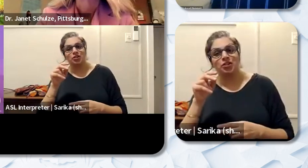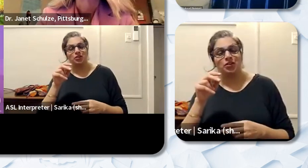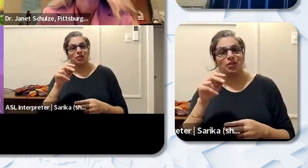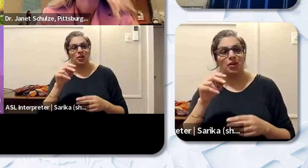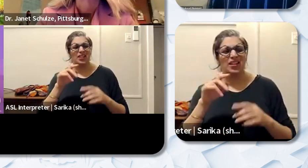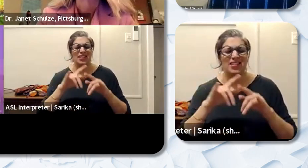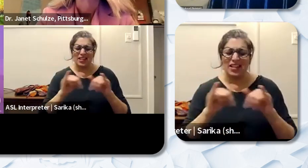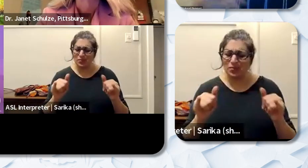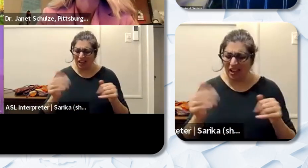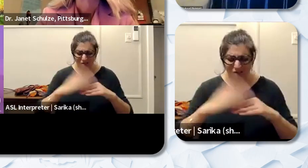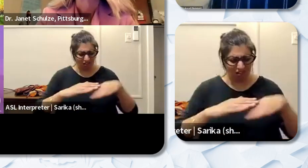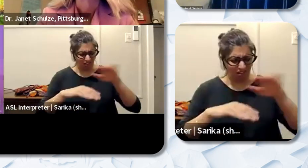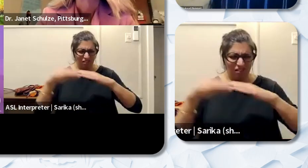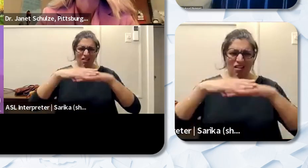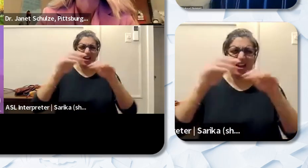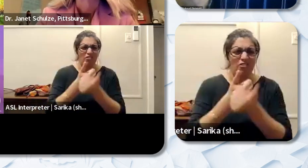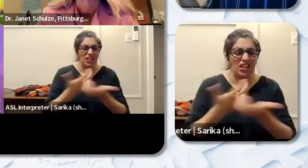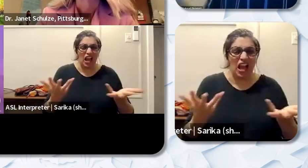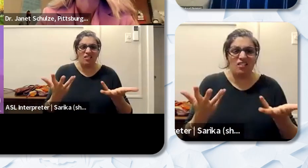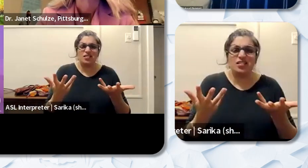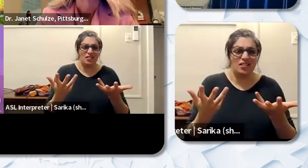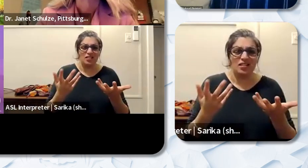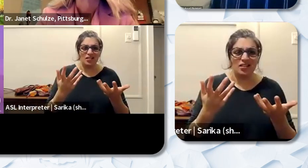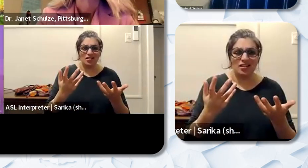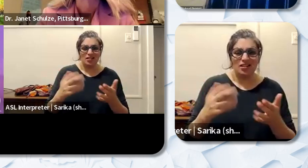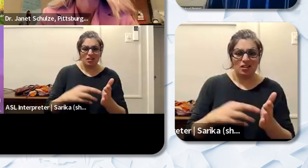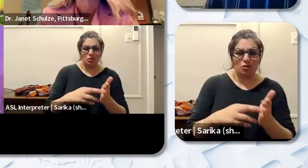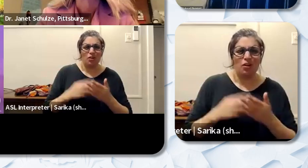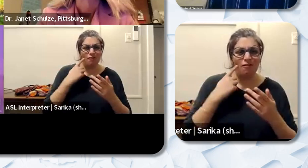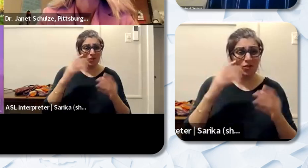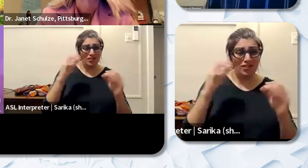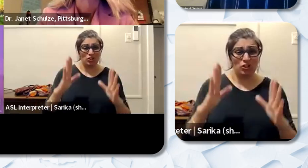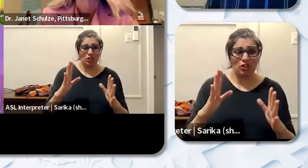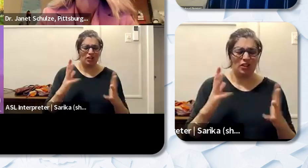you have to do as a teacher and what you have to contend with. I know that can lead to a lot